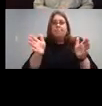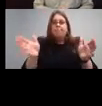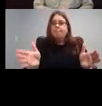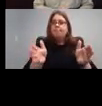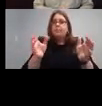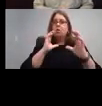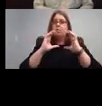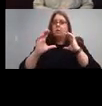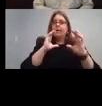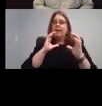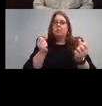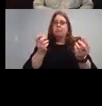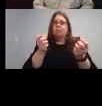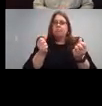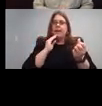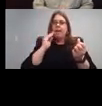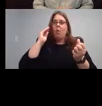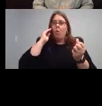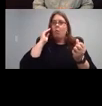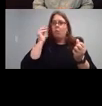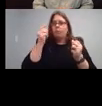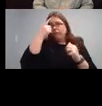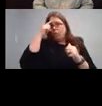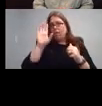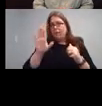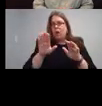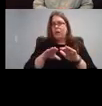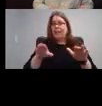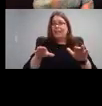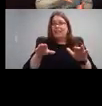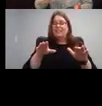kids. Now the schools are closed, or we're about to close, I don't remember